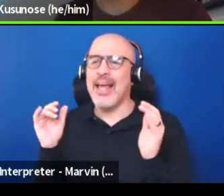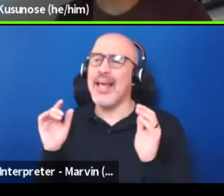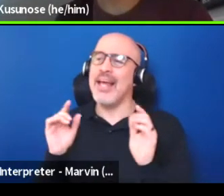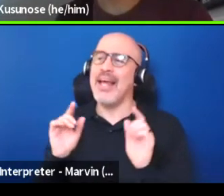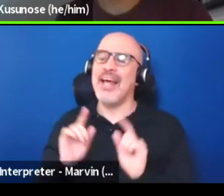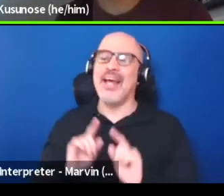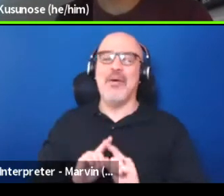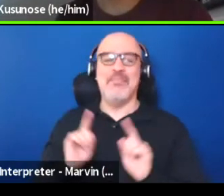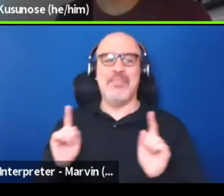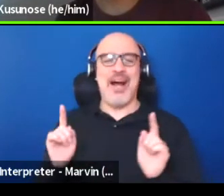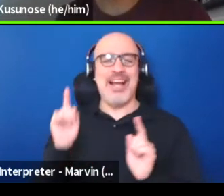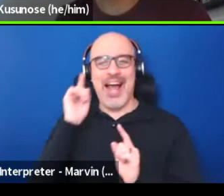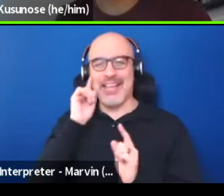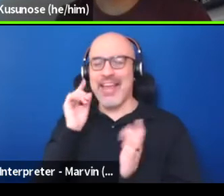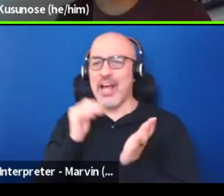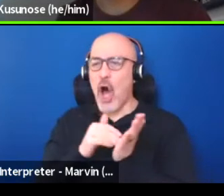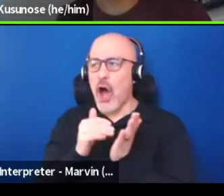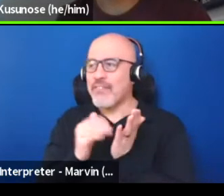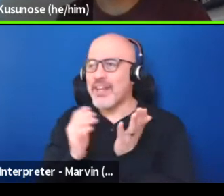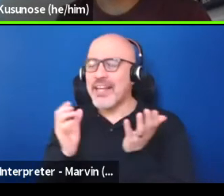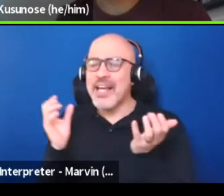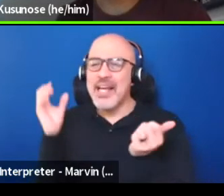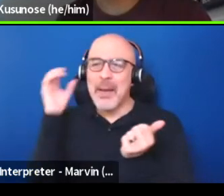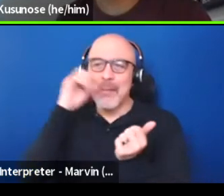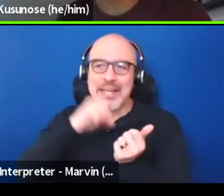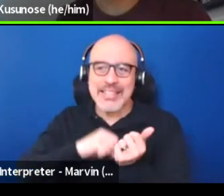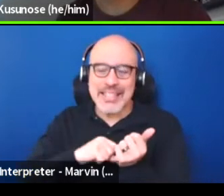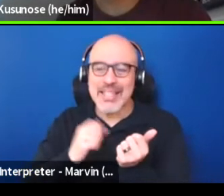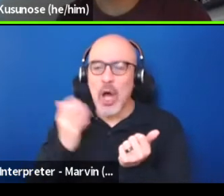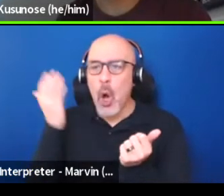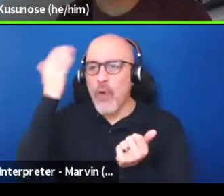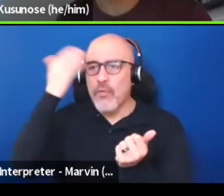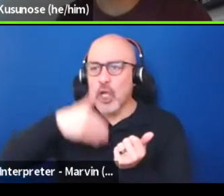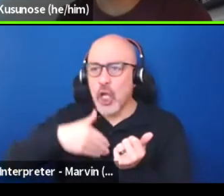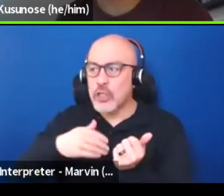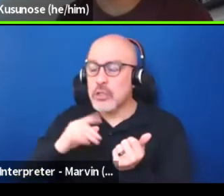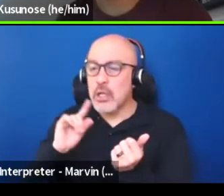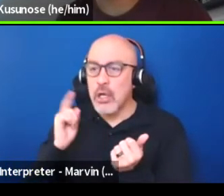But I think it oftentimes overlooks the fact that government and policy is all about the people.